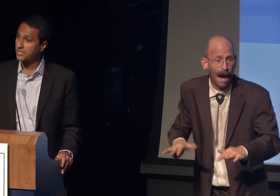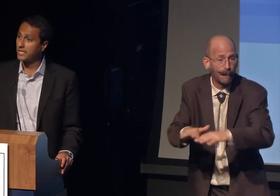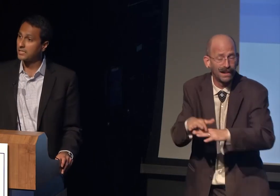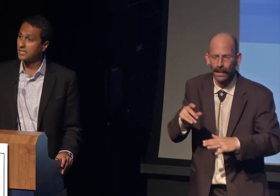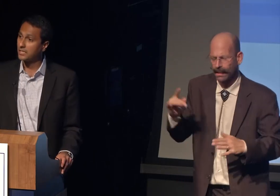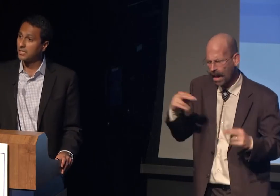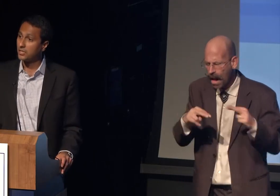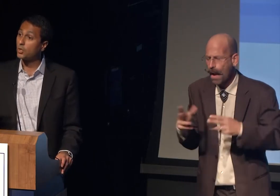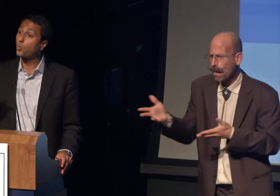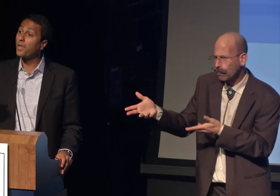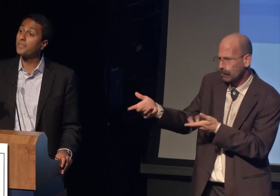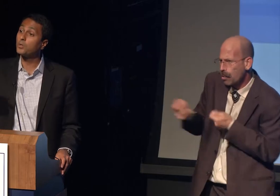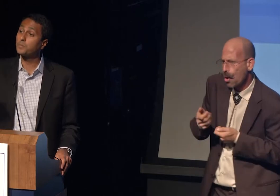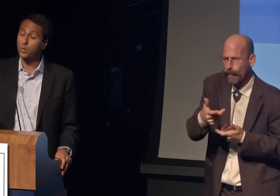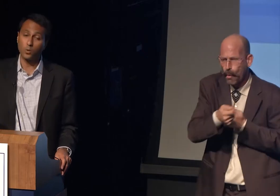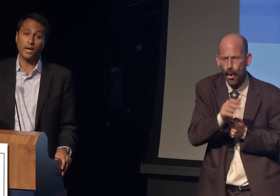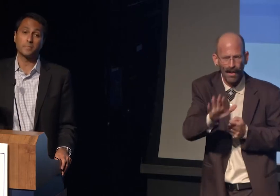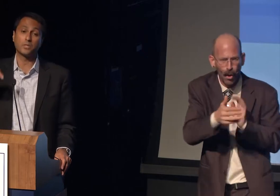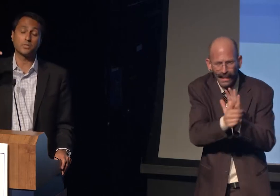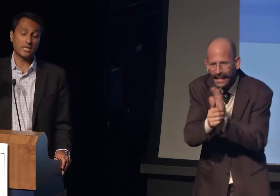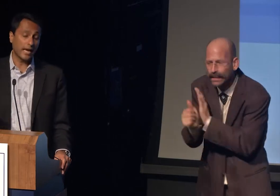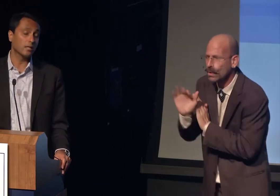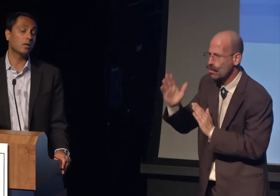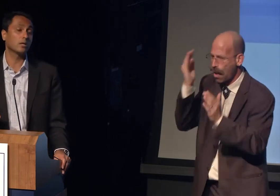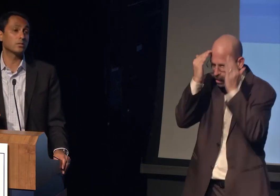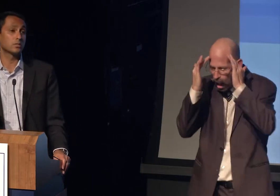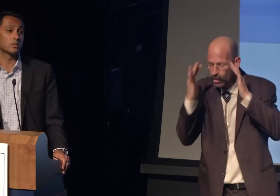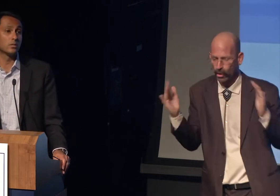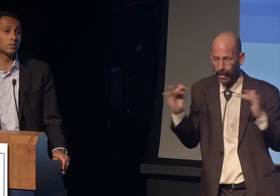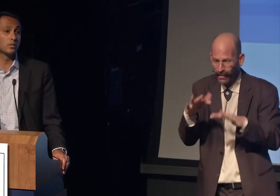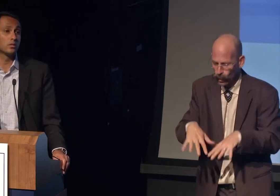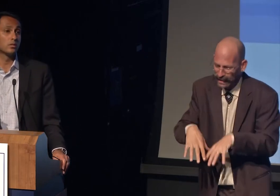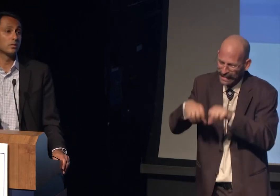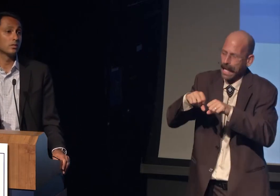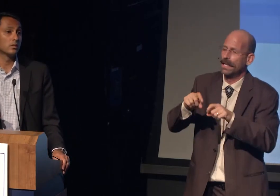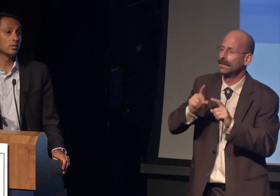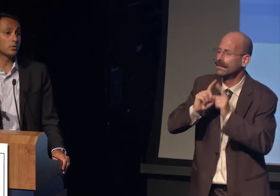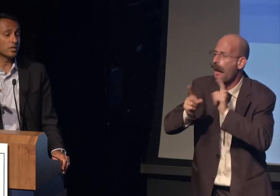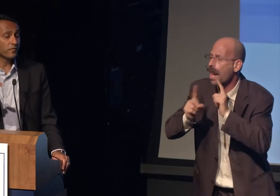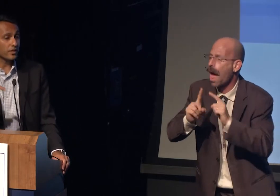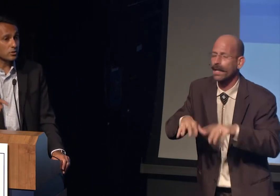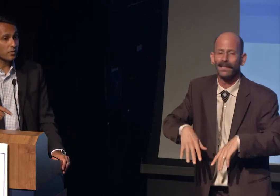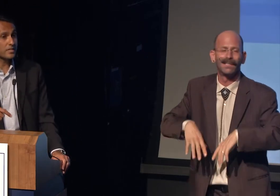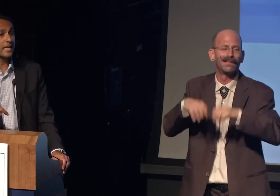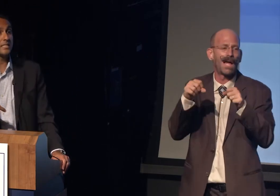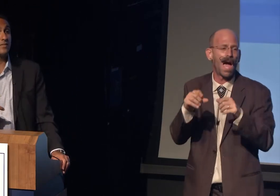to run those programs, those dialogues, those interfaith service activities,